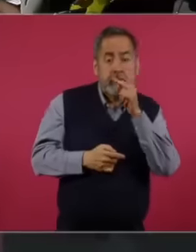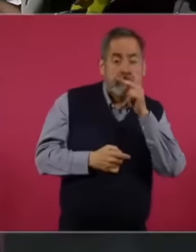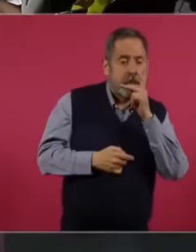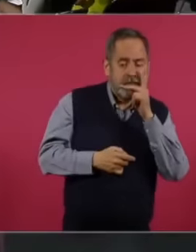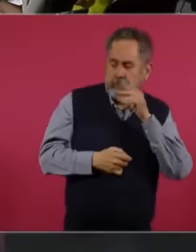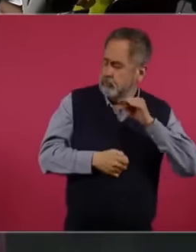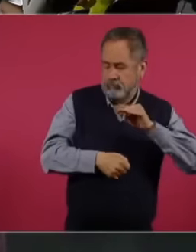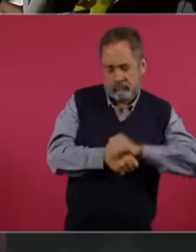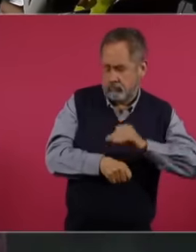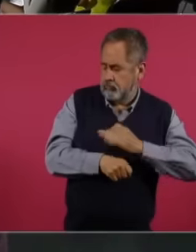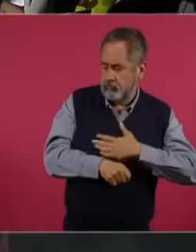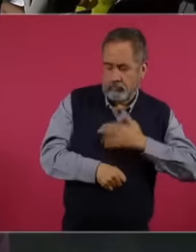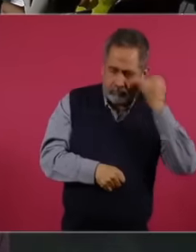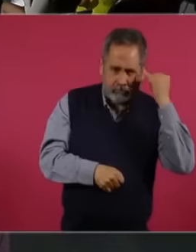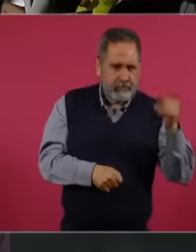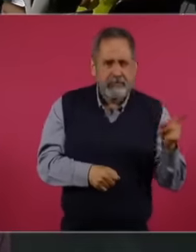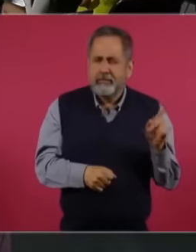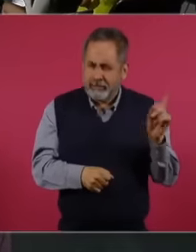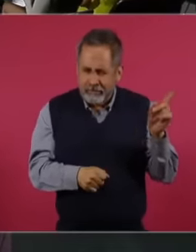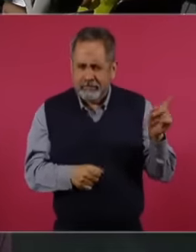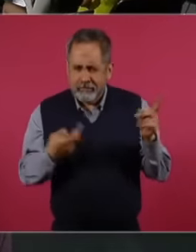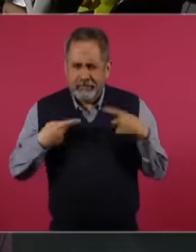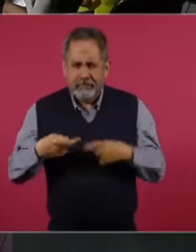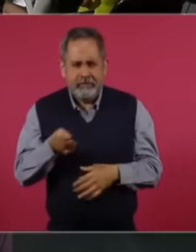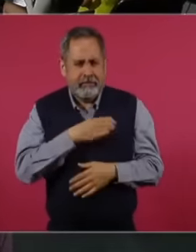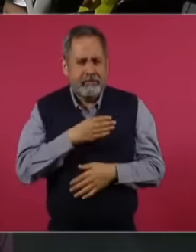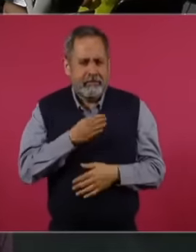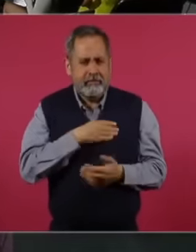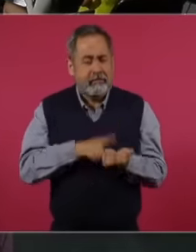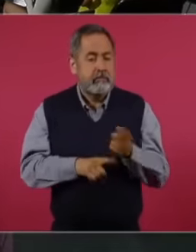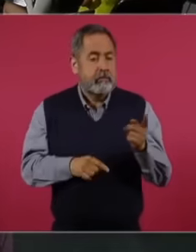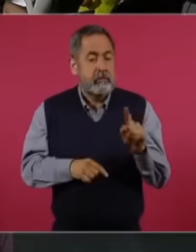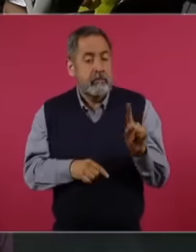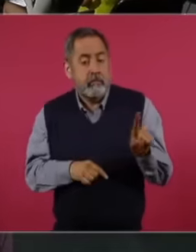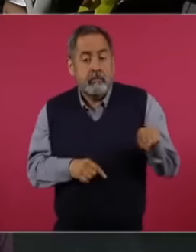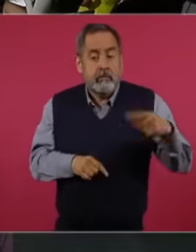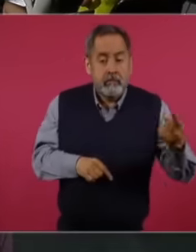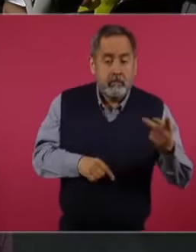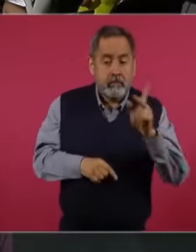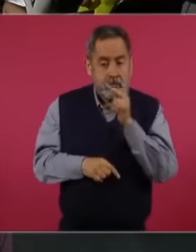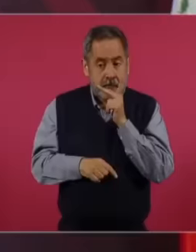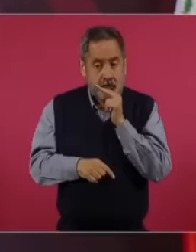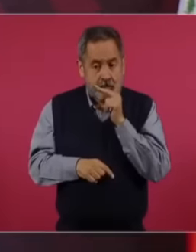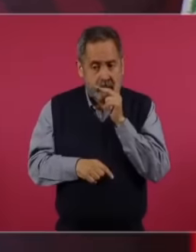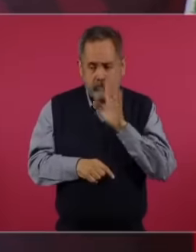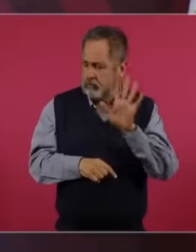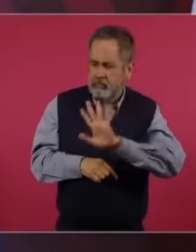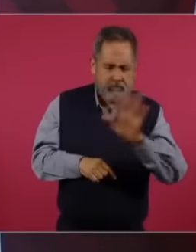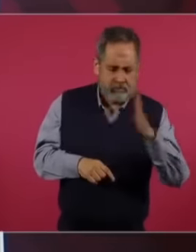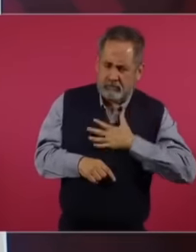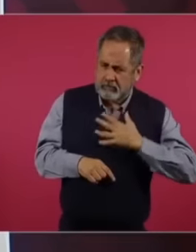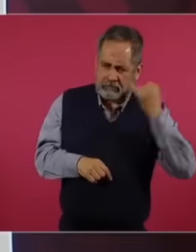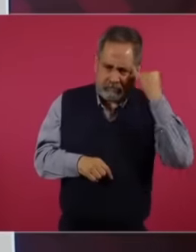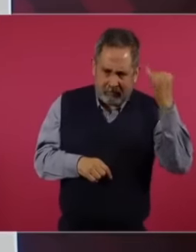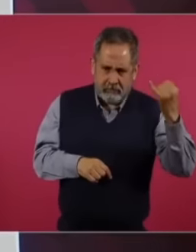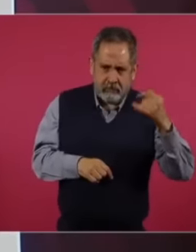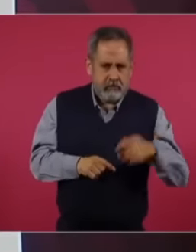this man is a good person and his father defending his most